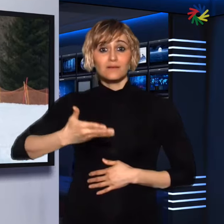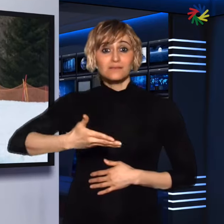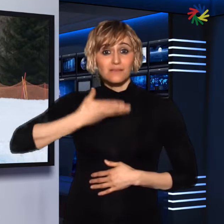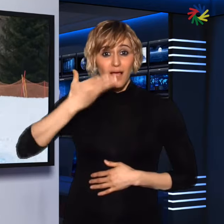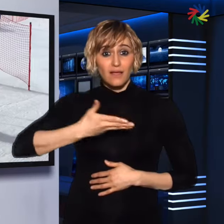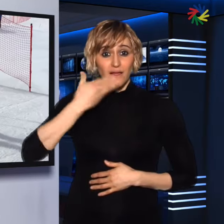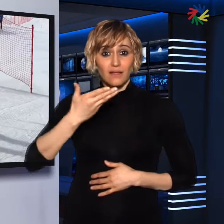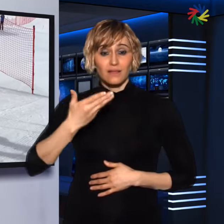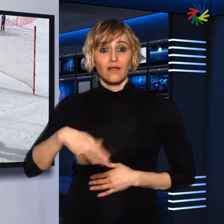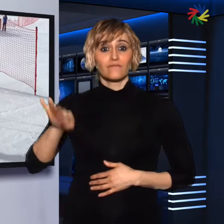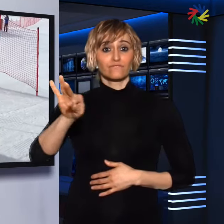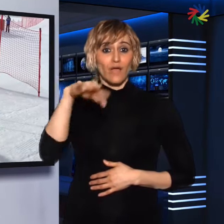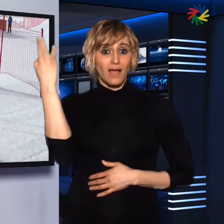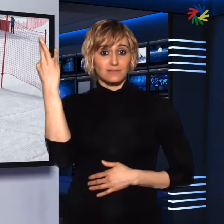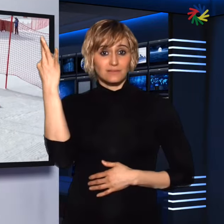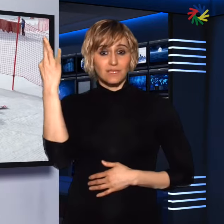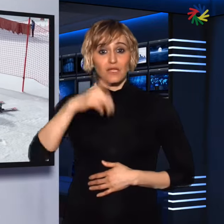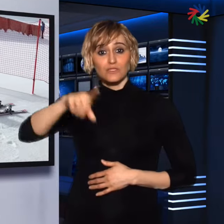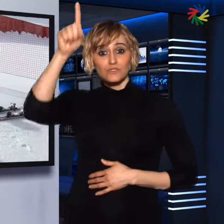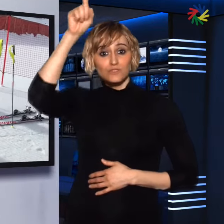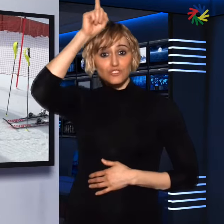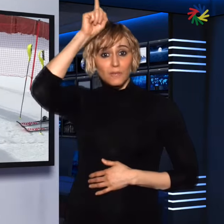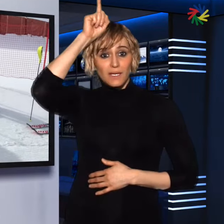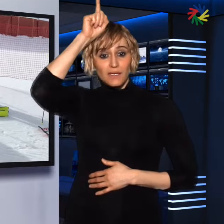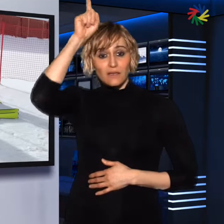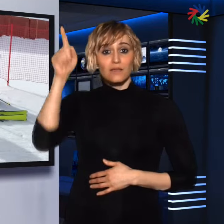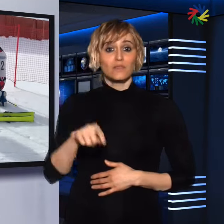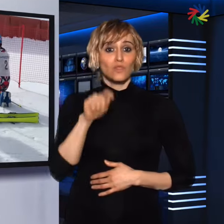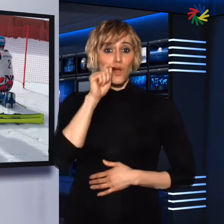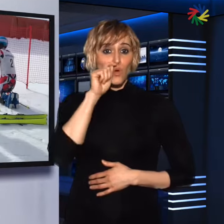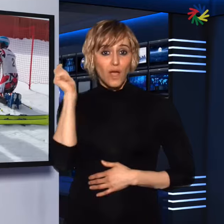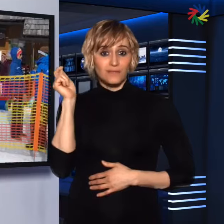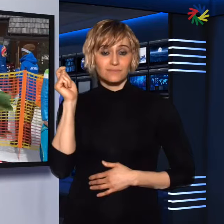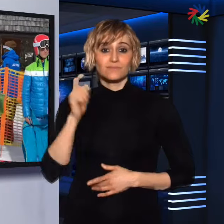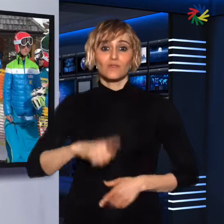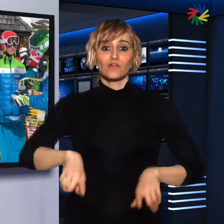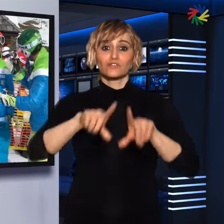Czech Republic, France, Germany, Hungary,